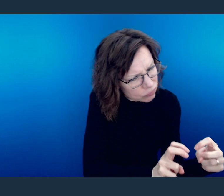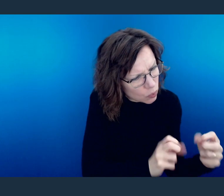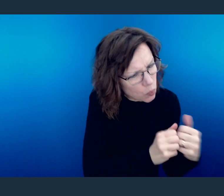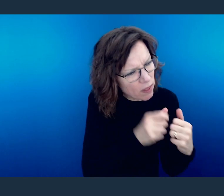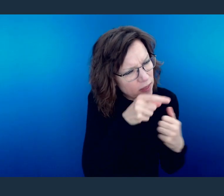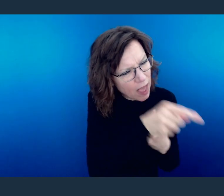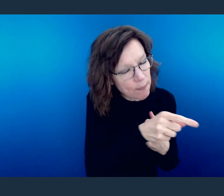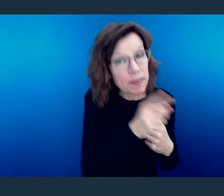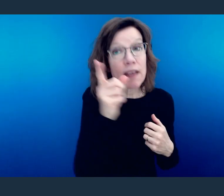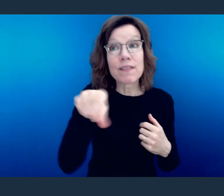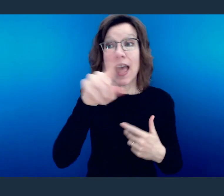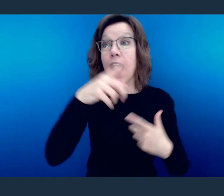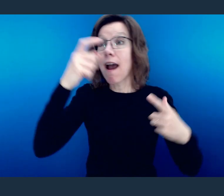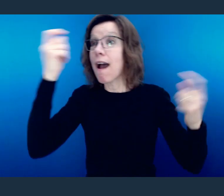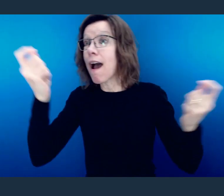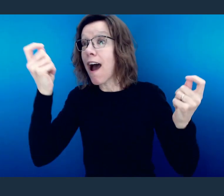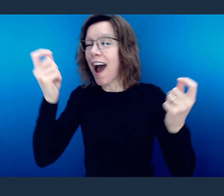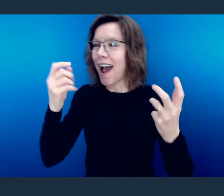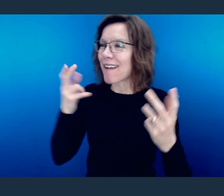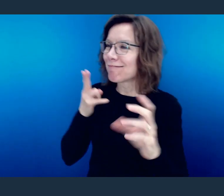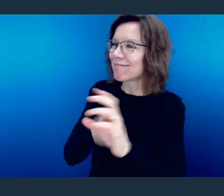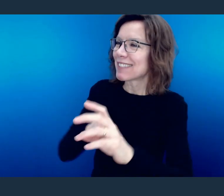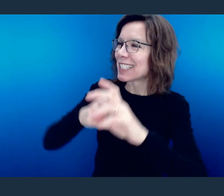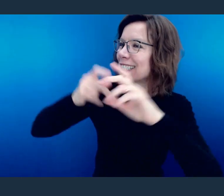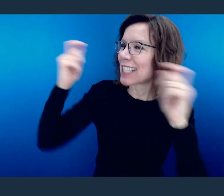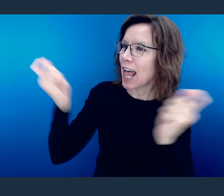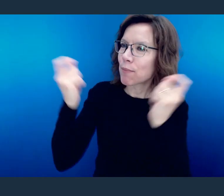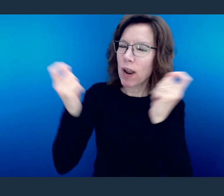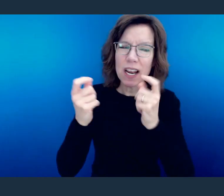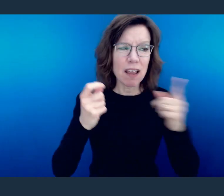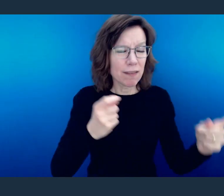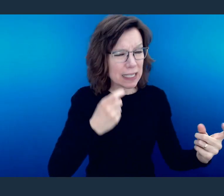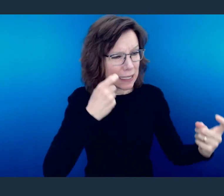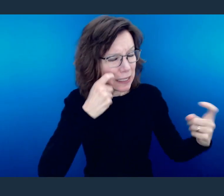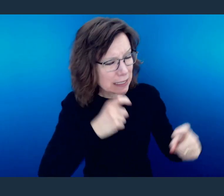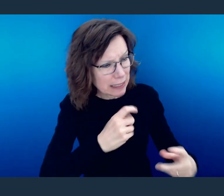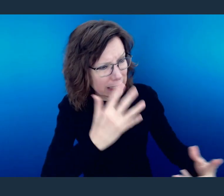Get down on your knees with them when they are down on their knees, and pray and weep